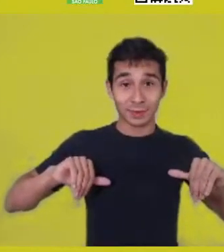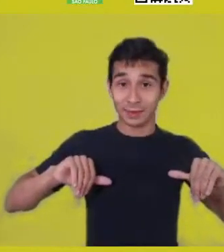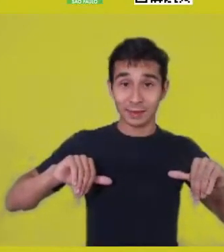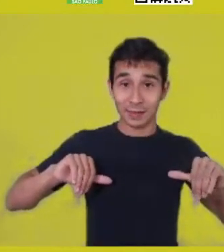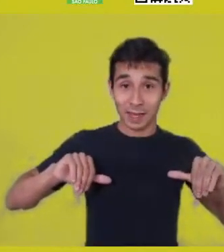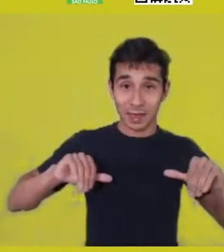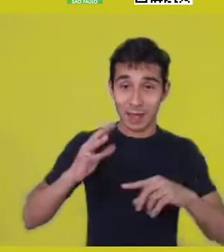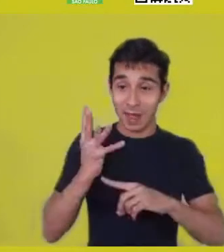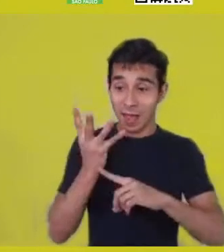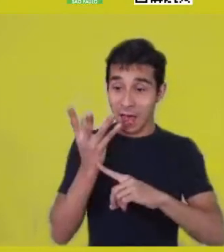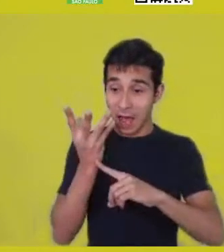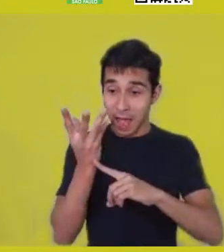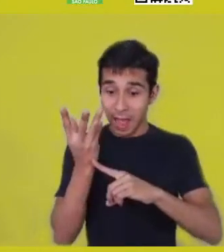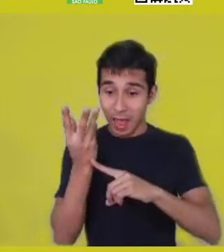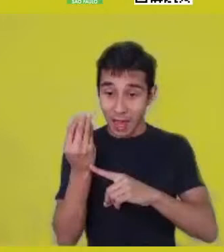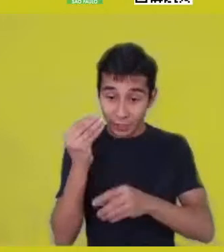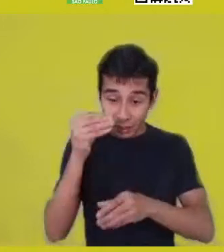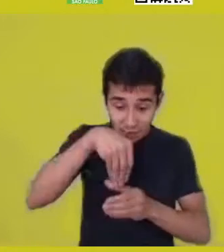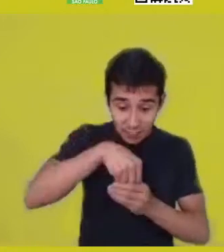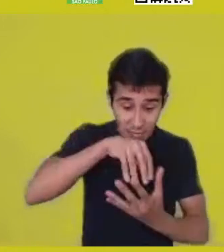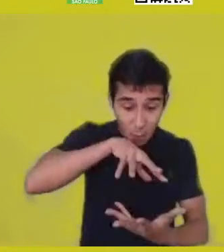In this case, art isn’t an exception to culture.